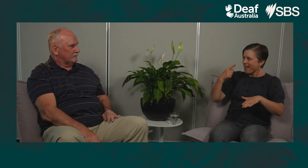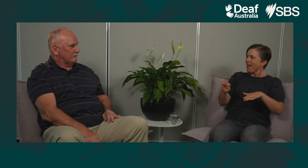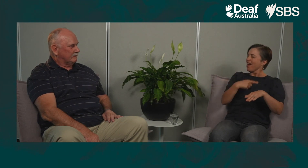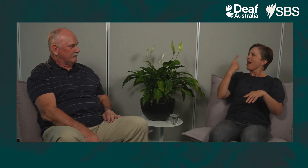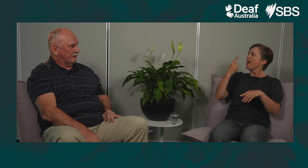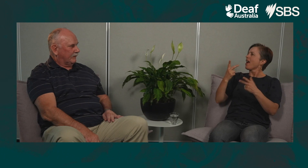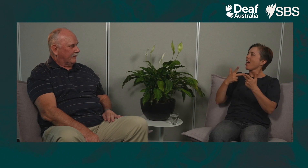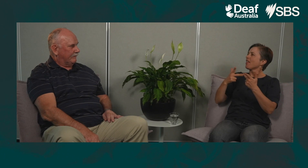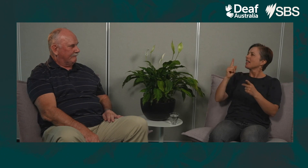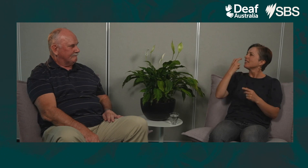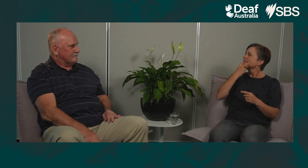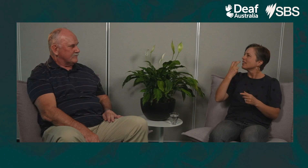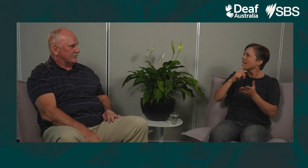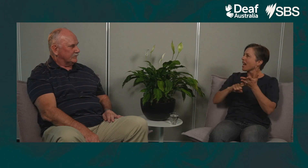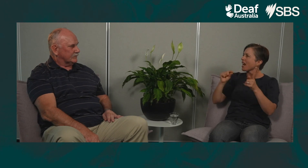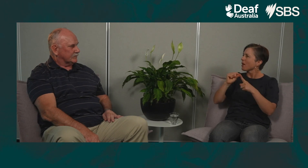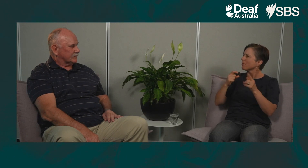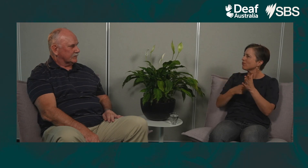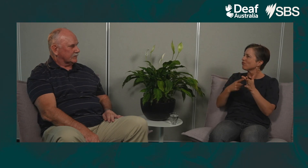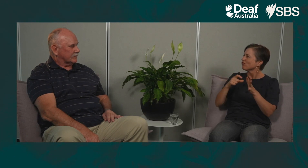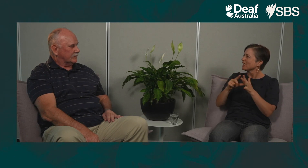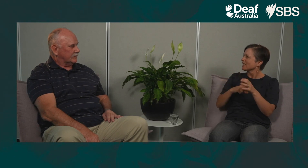We’ve talked about noises now. What about lip-reading.